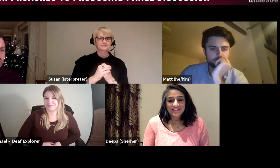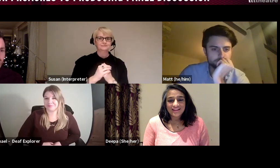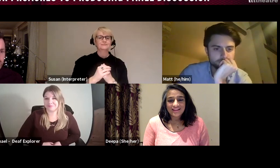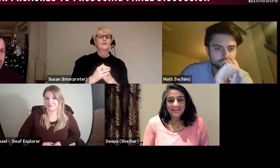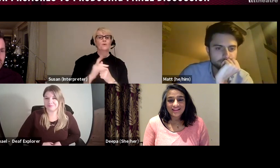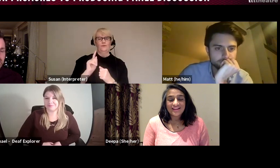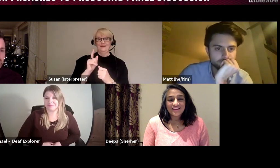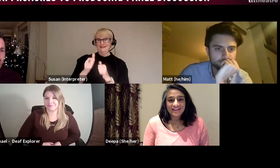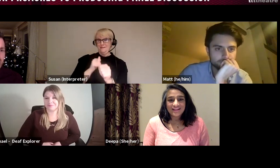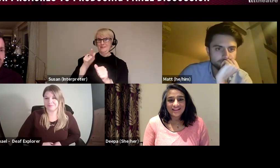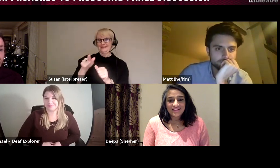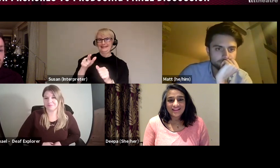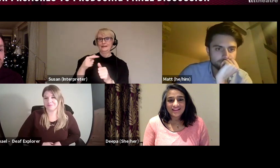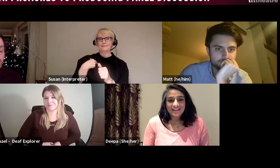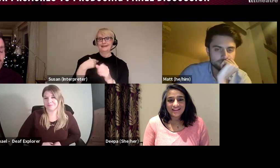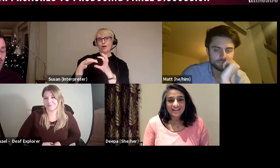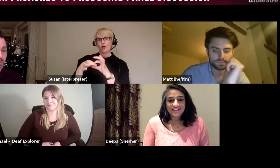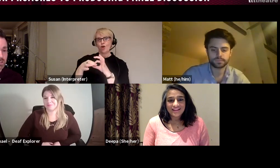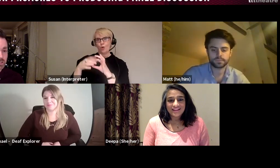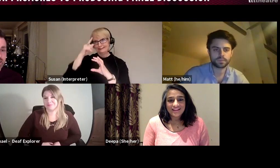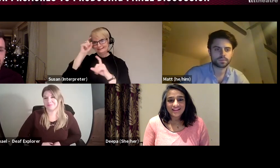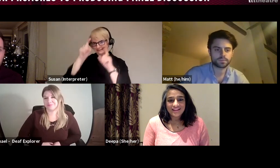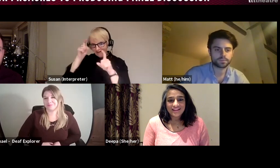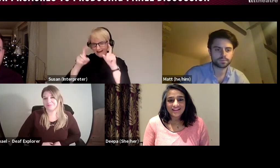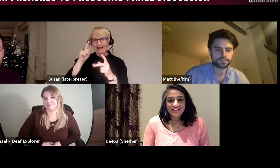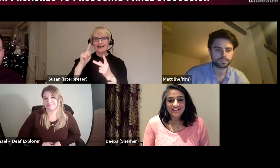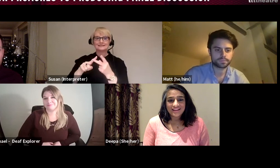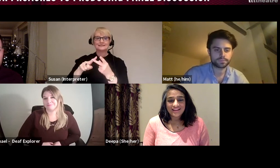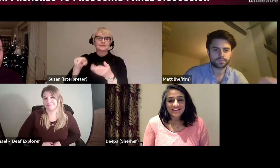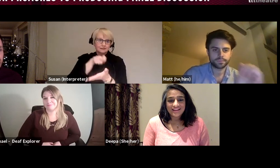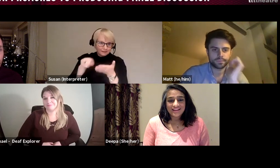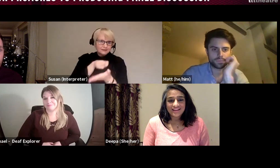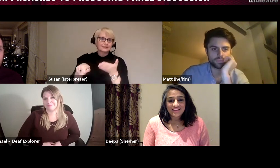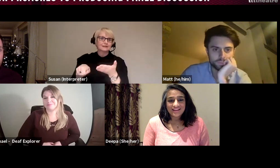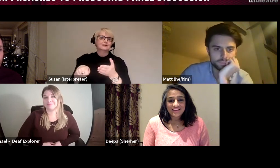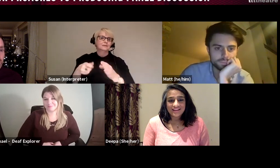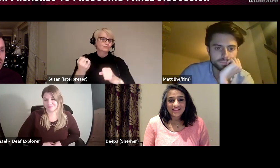writing and producing all the work because 6 artists we were producing the work that we made,